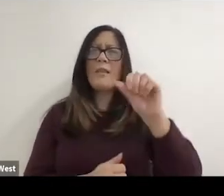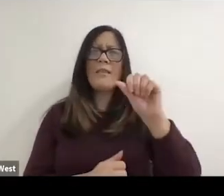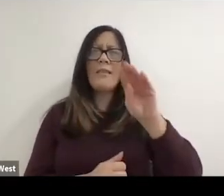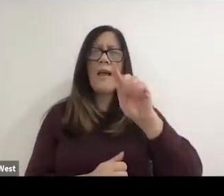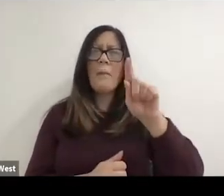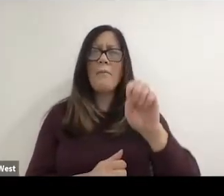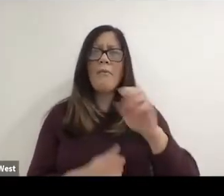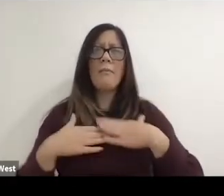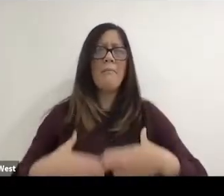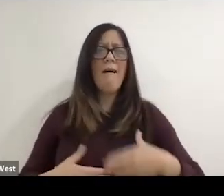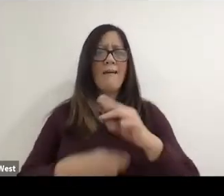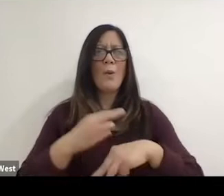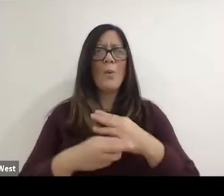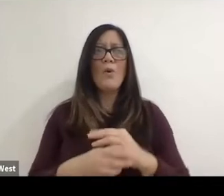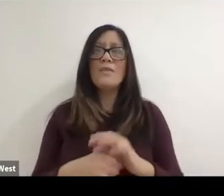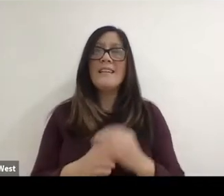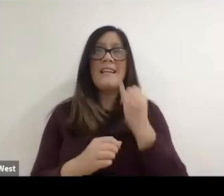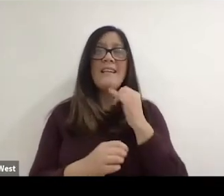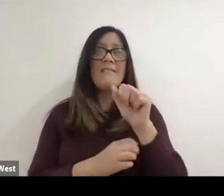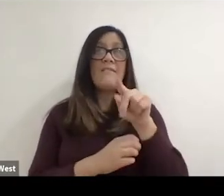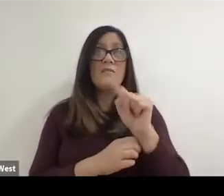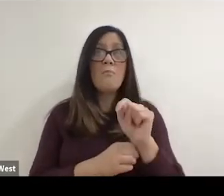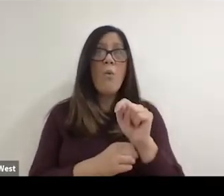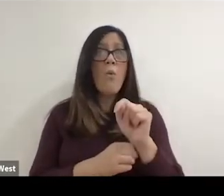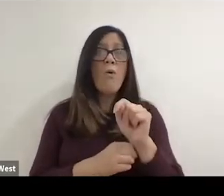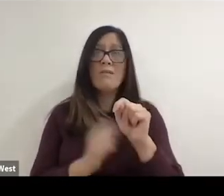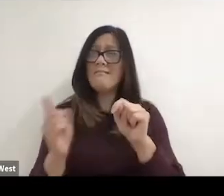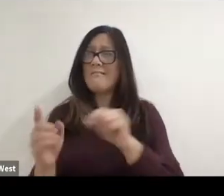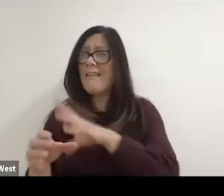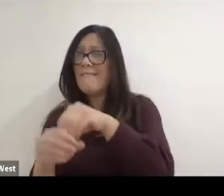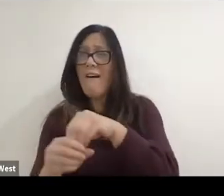I think that if we have a common denominator of sport, great positive word.